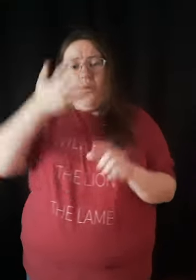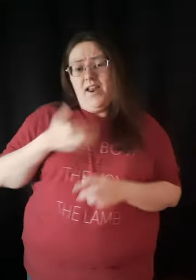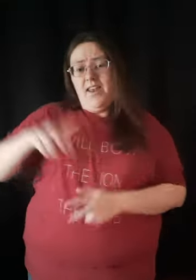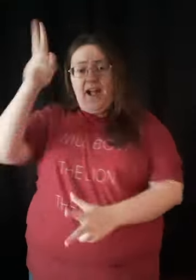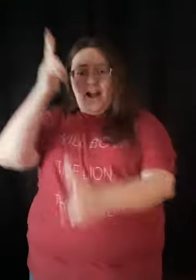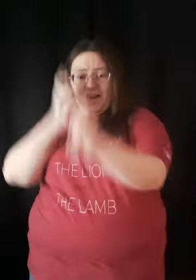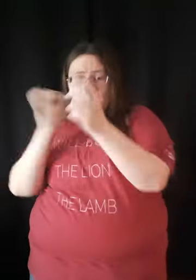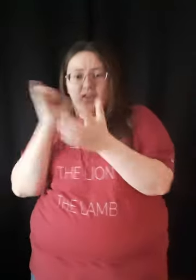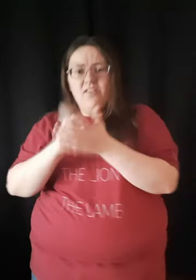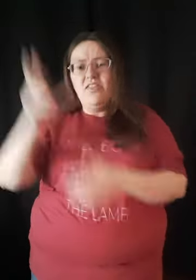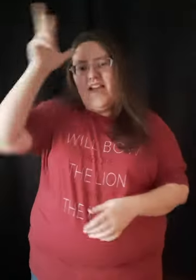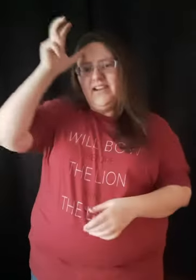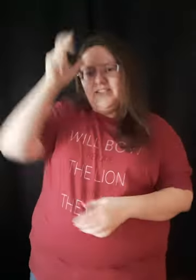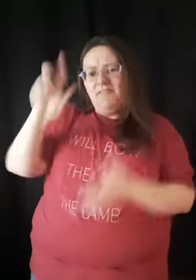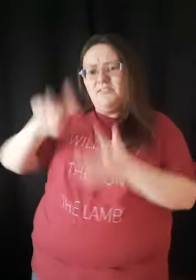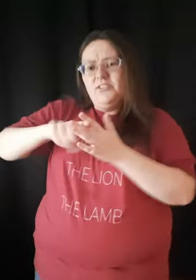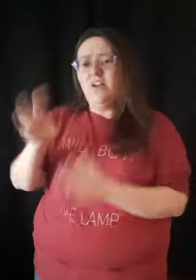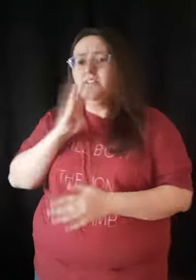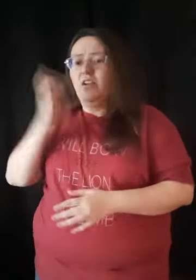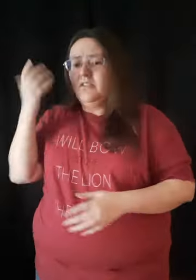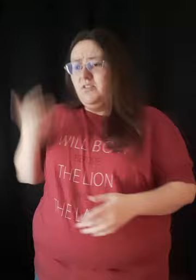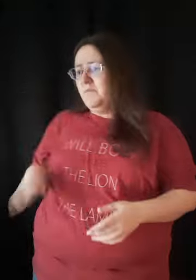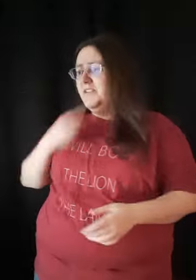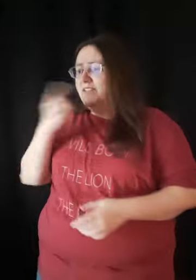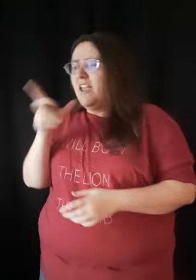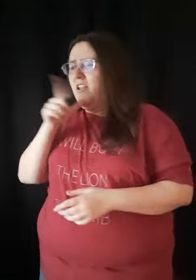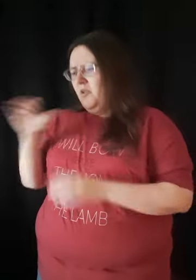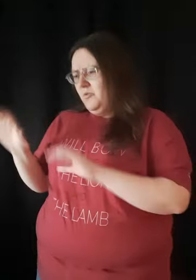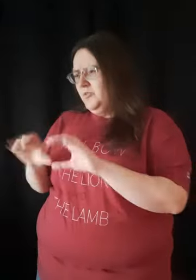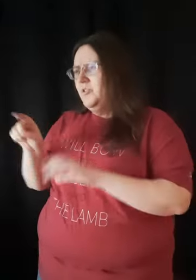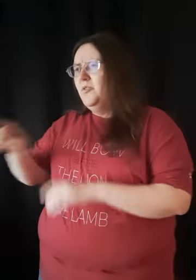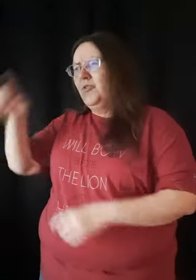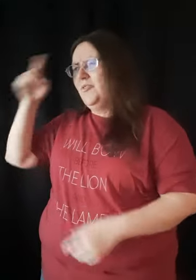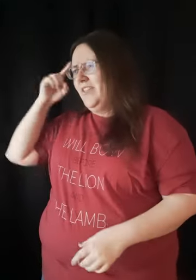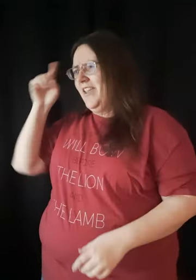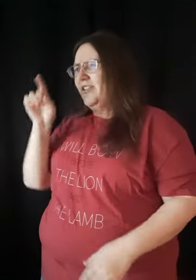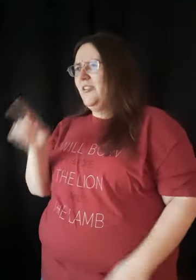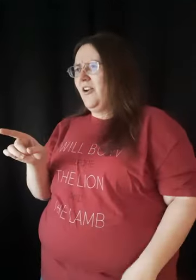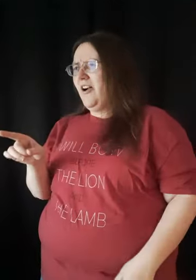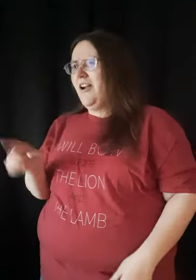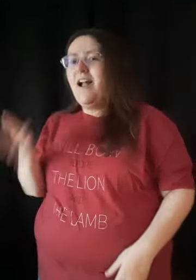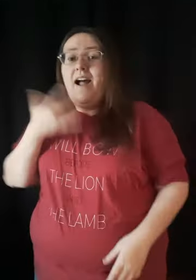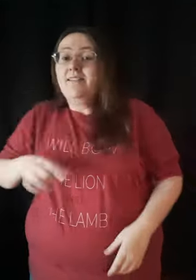So when I hear that devil start talking to me saying Who do you think you are